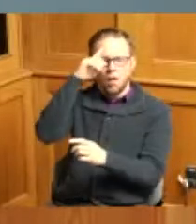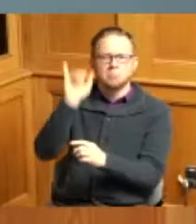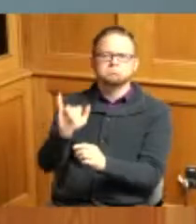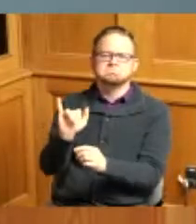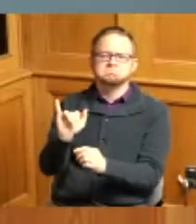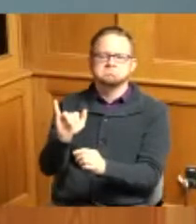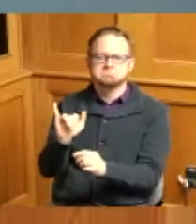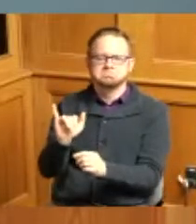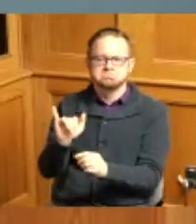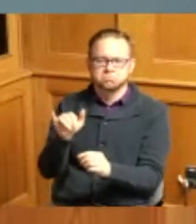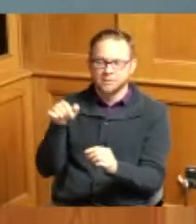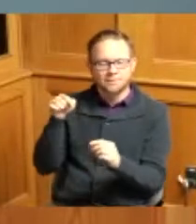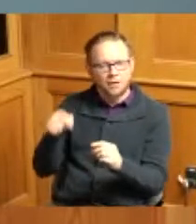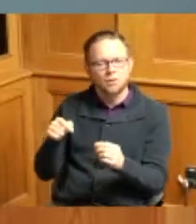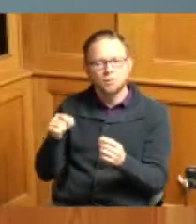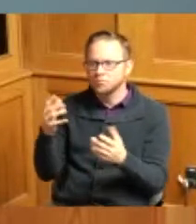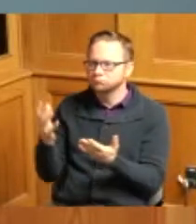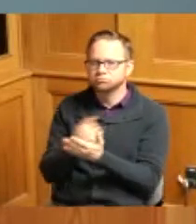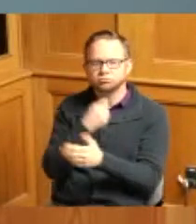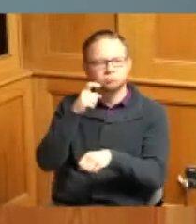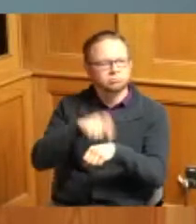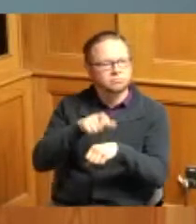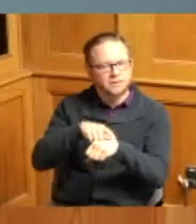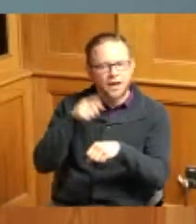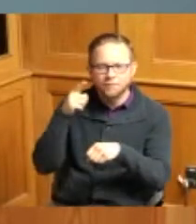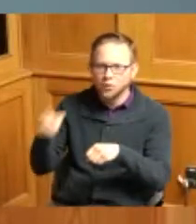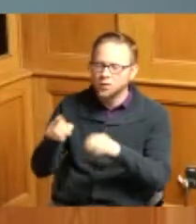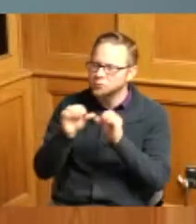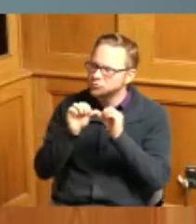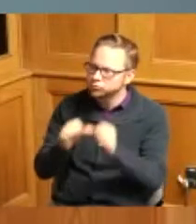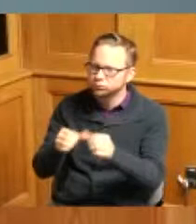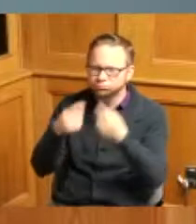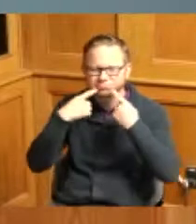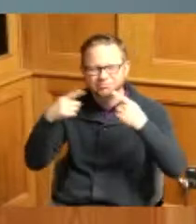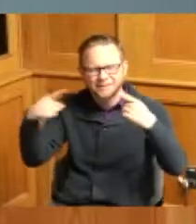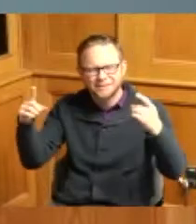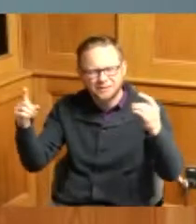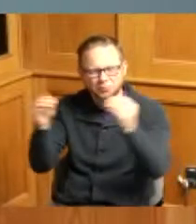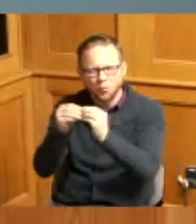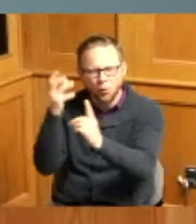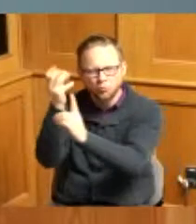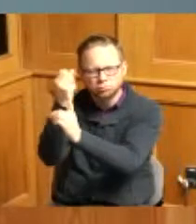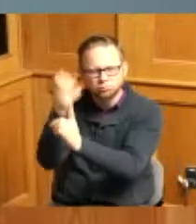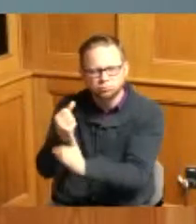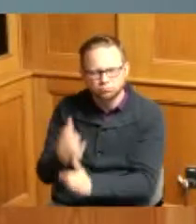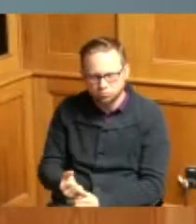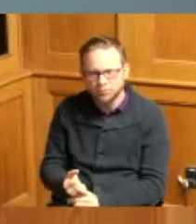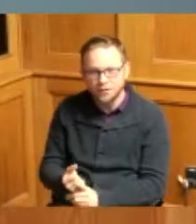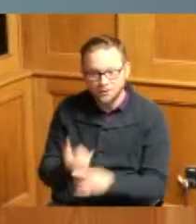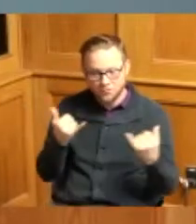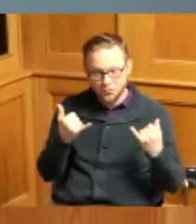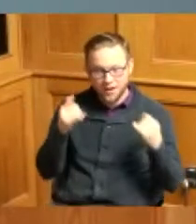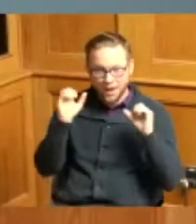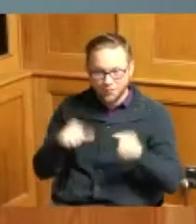this would give him time to accomplish even more goals and receive even more honors and he did